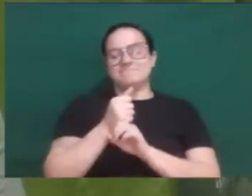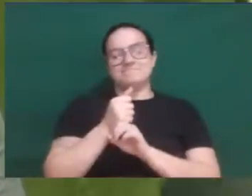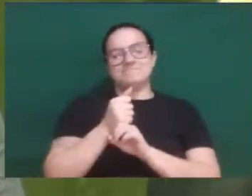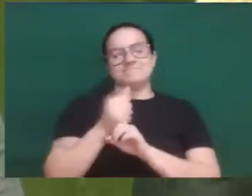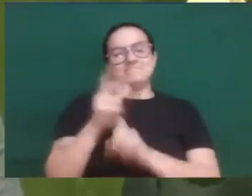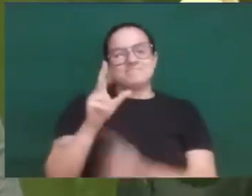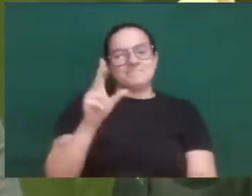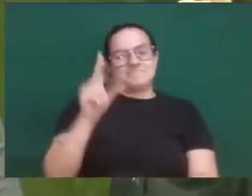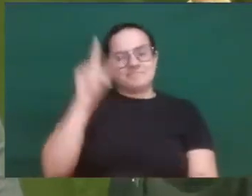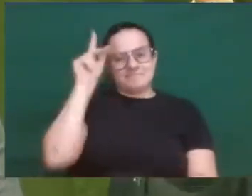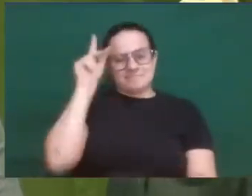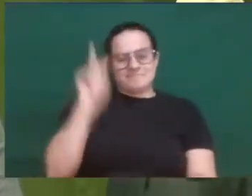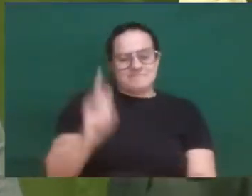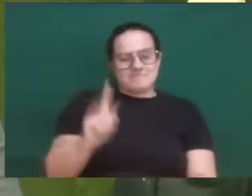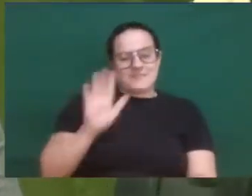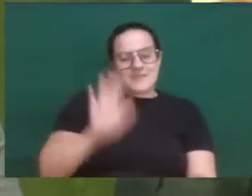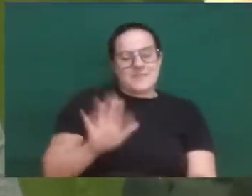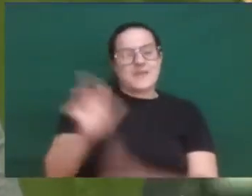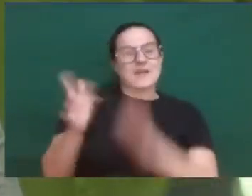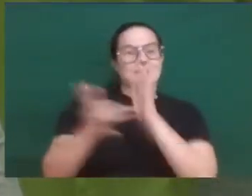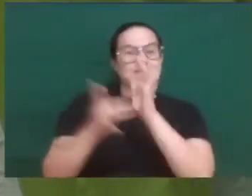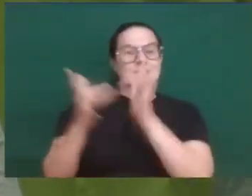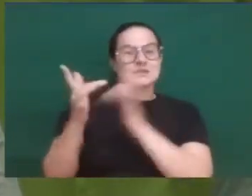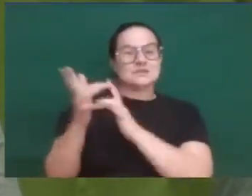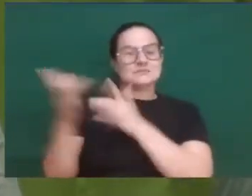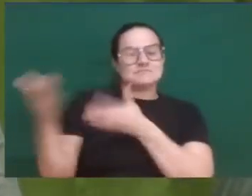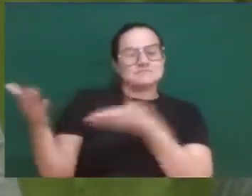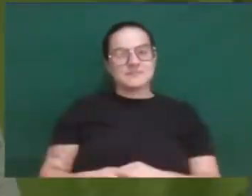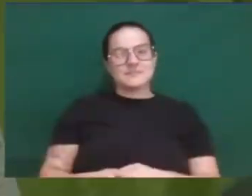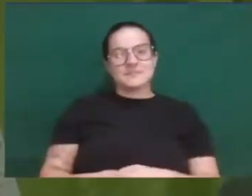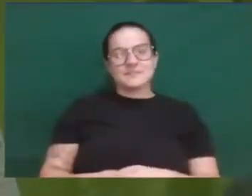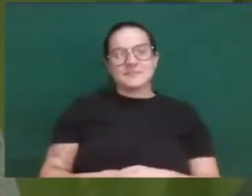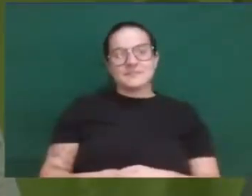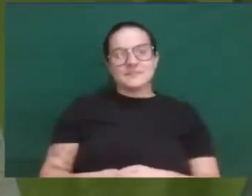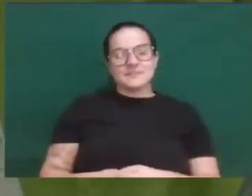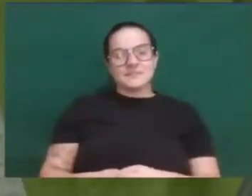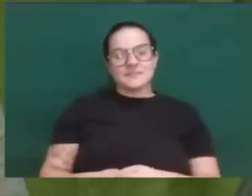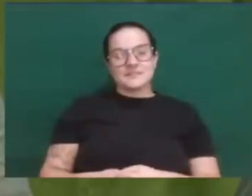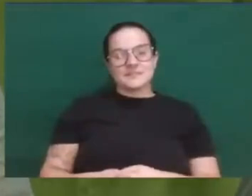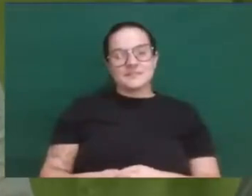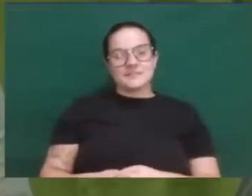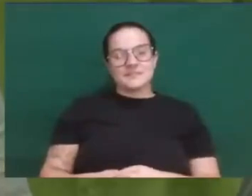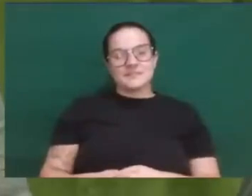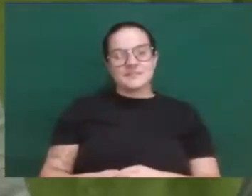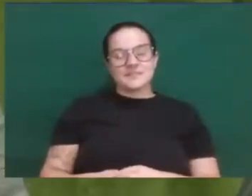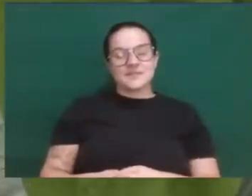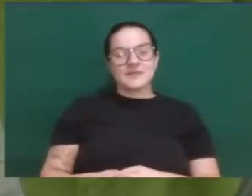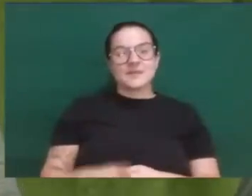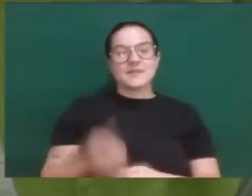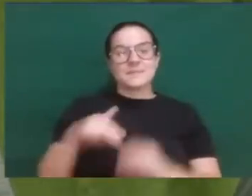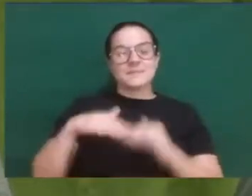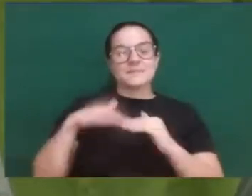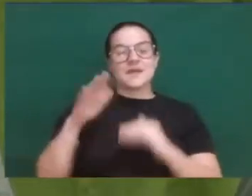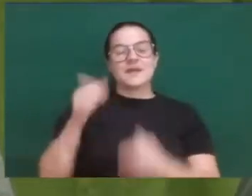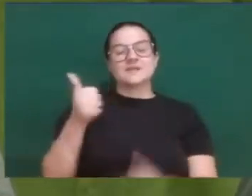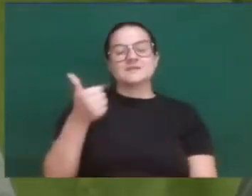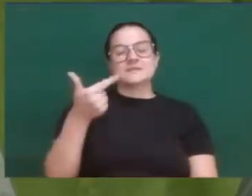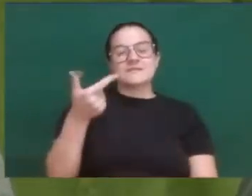Jesus was a boy and lived in Nazareth, 120 km away,